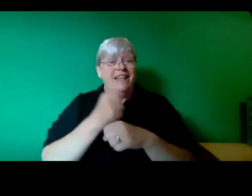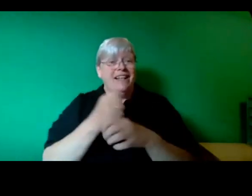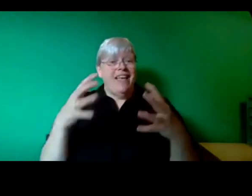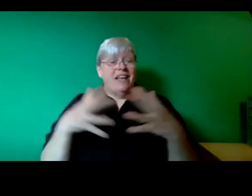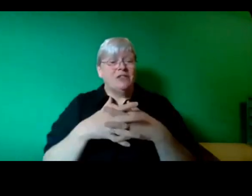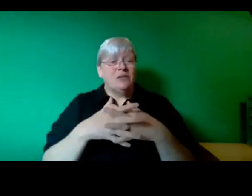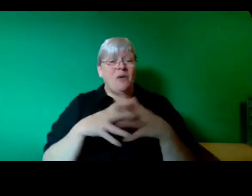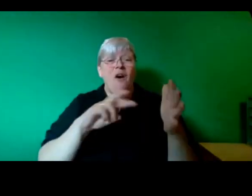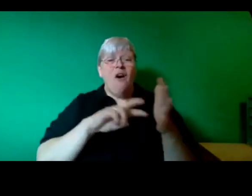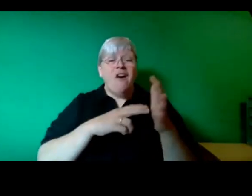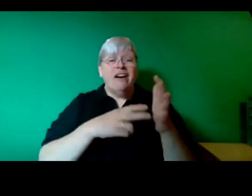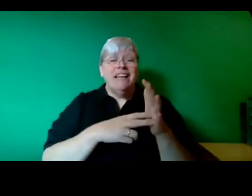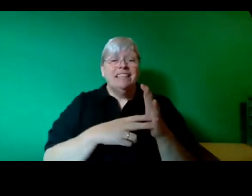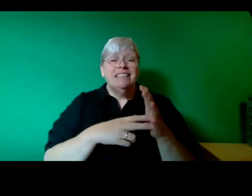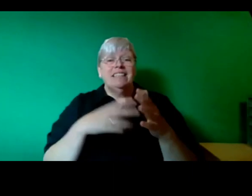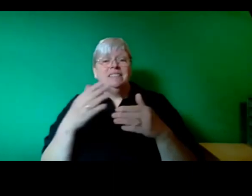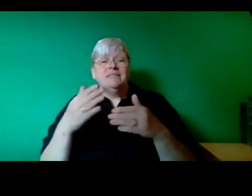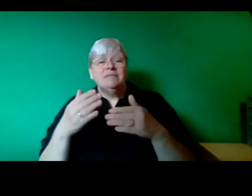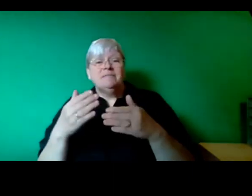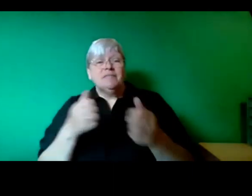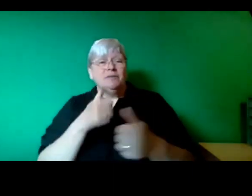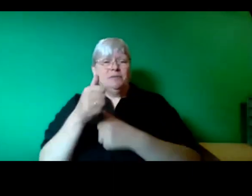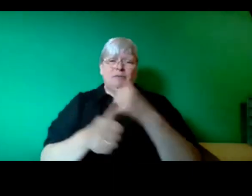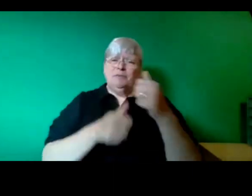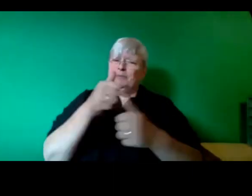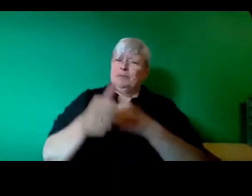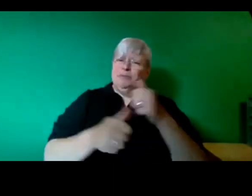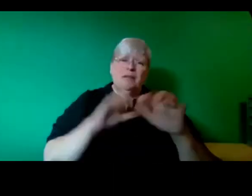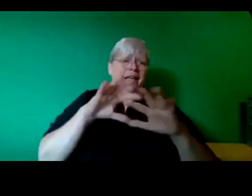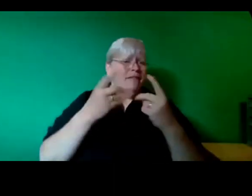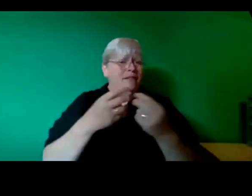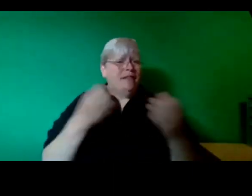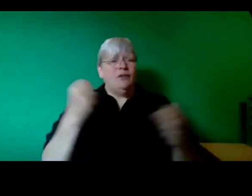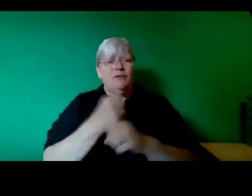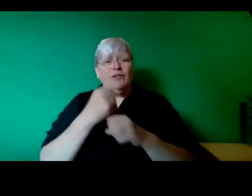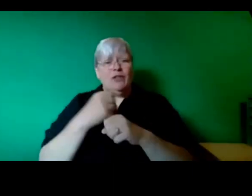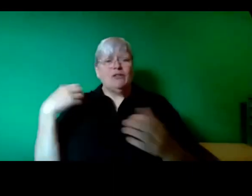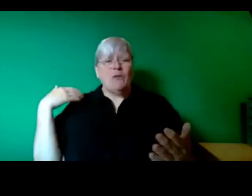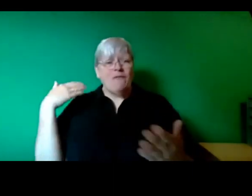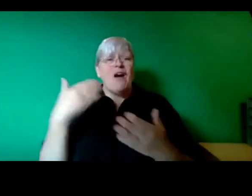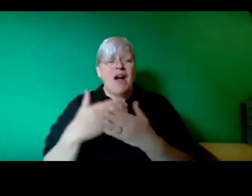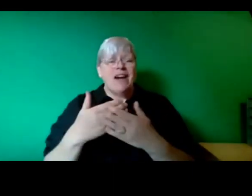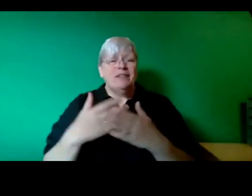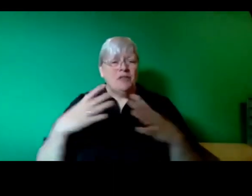and we just applaud everything you've done to prepare us for what I think will be an extremely